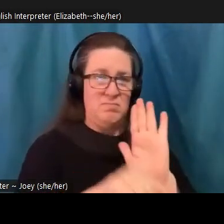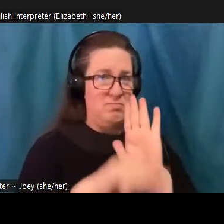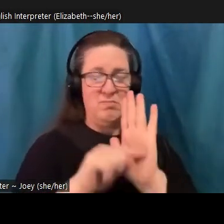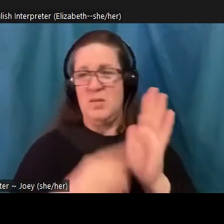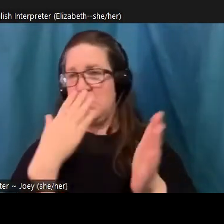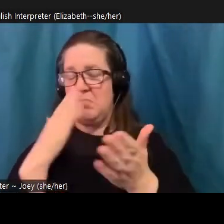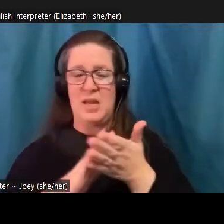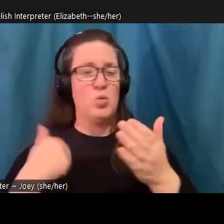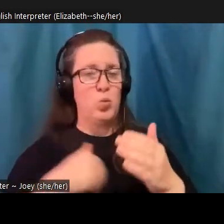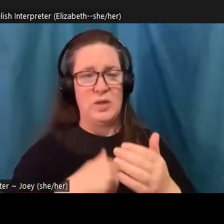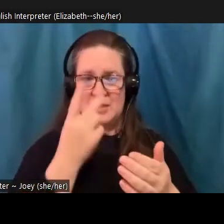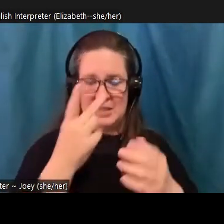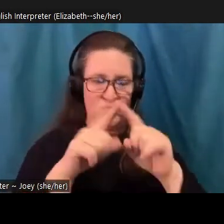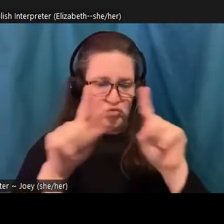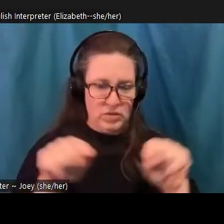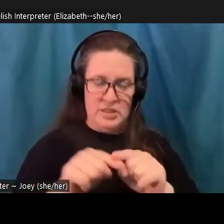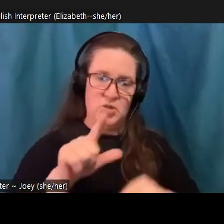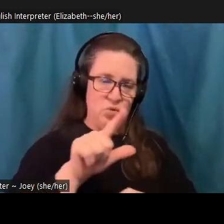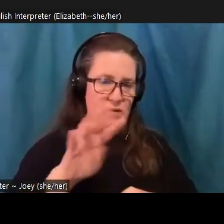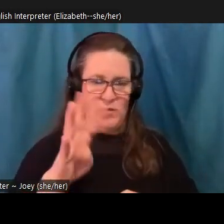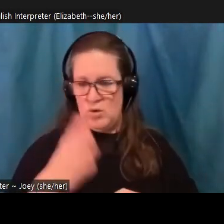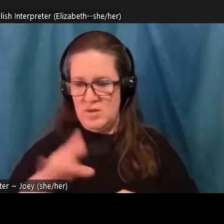front of us 24/7. I mean, how many of us sleep with our